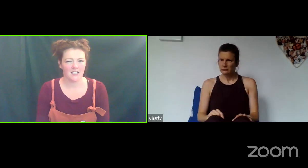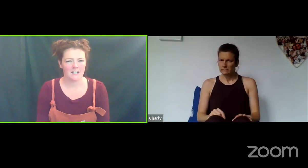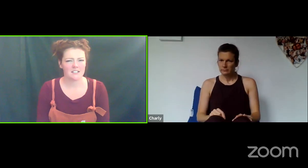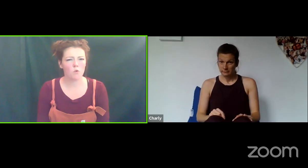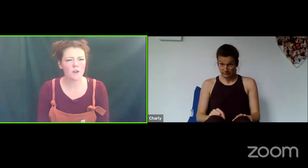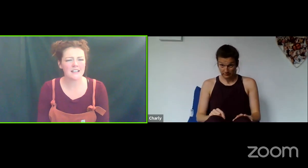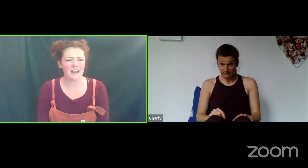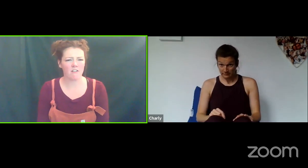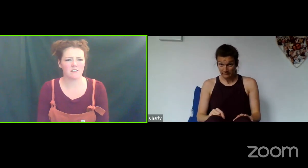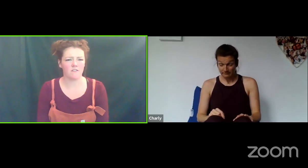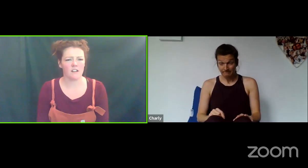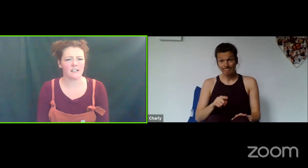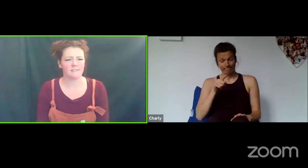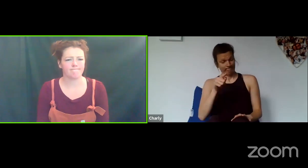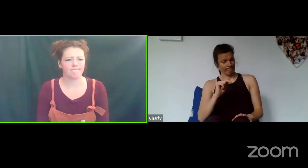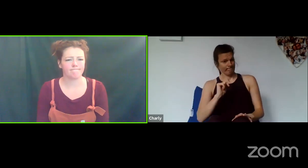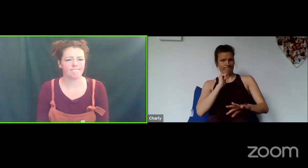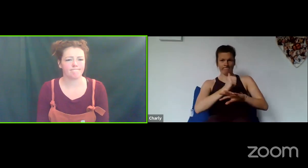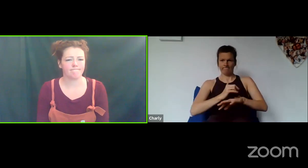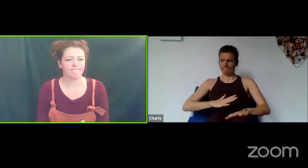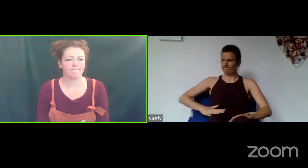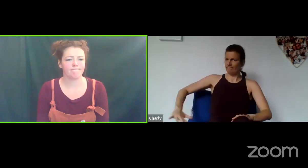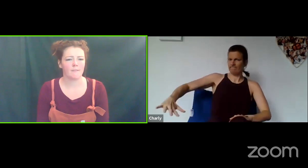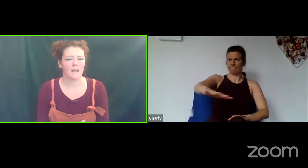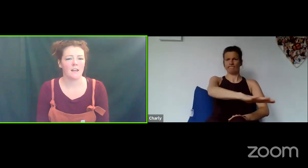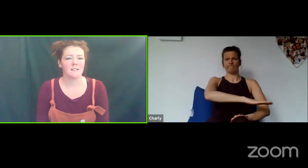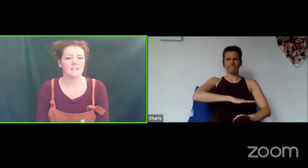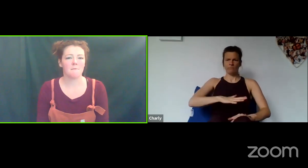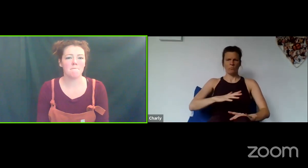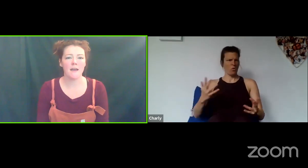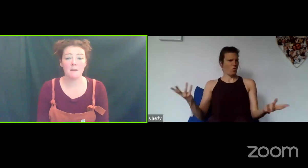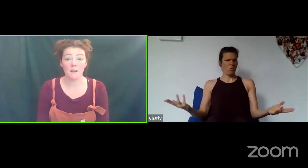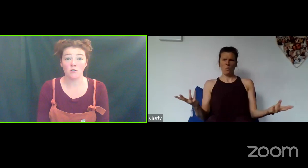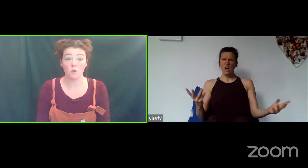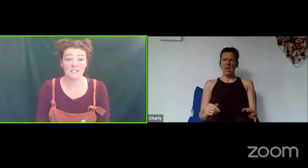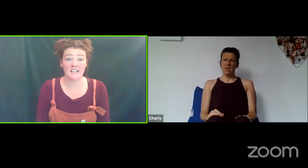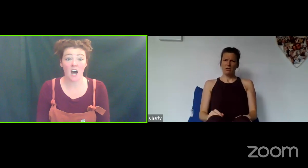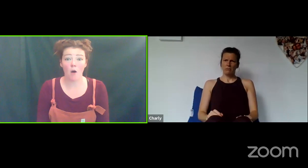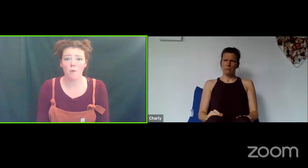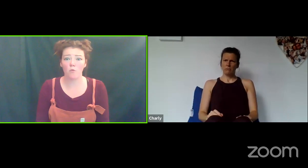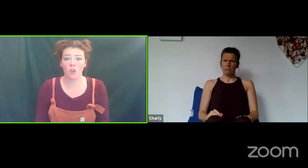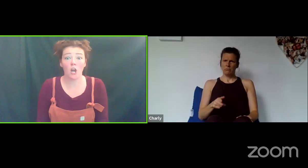So what is that character feeling? So maybe you want to set up the